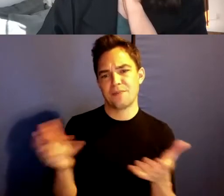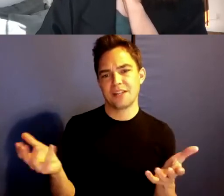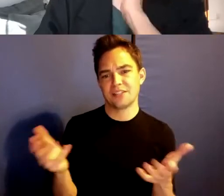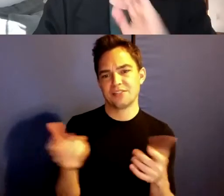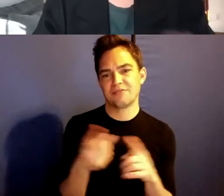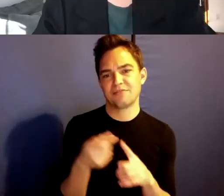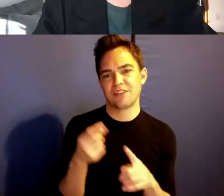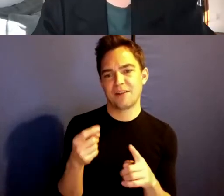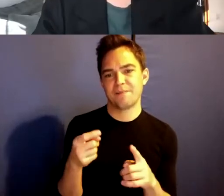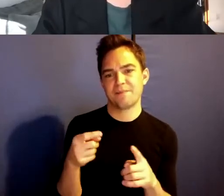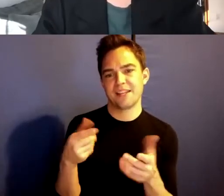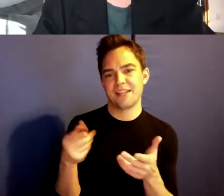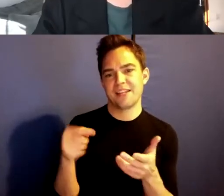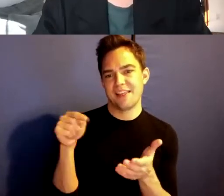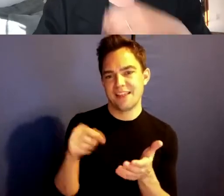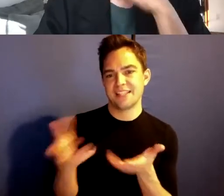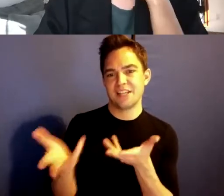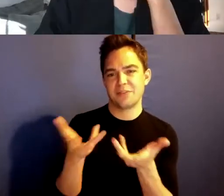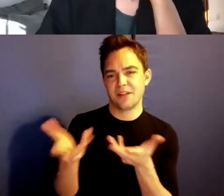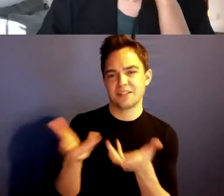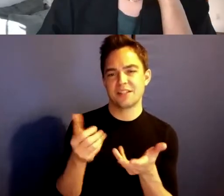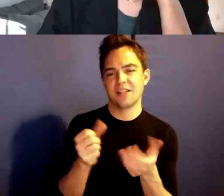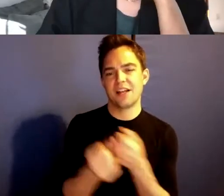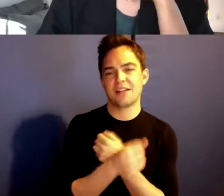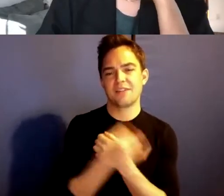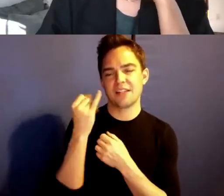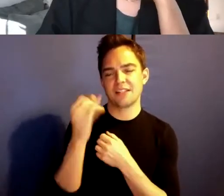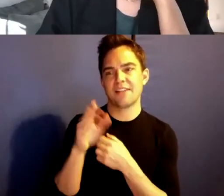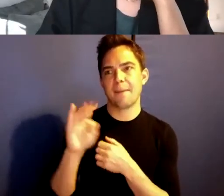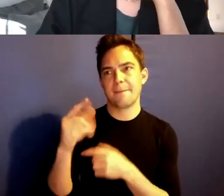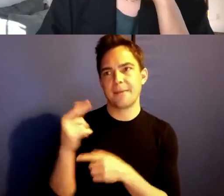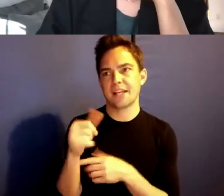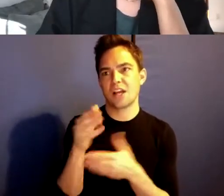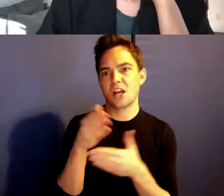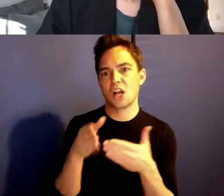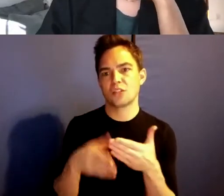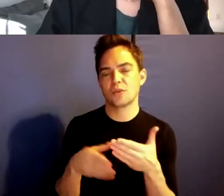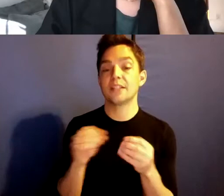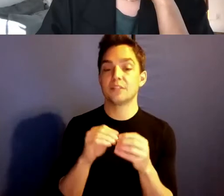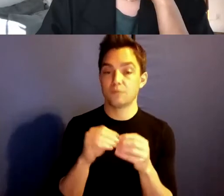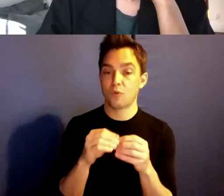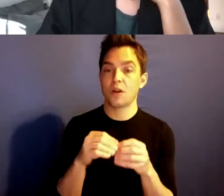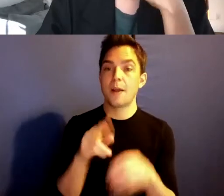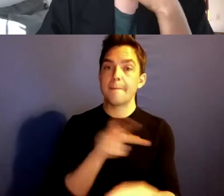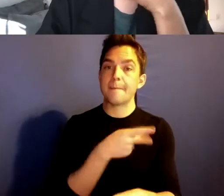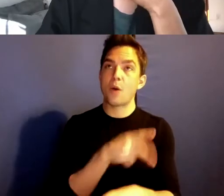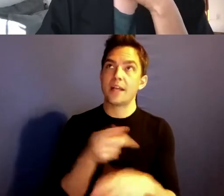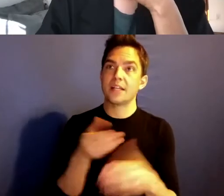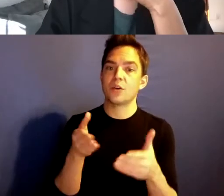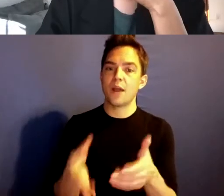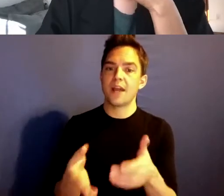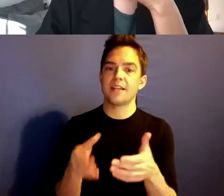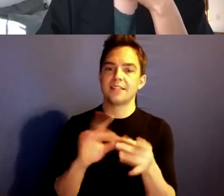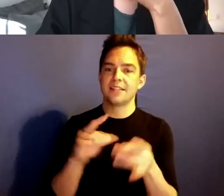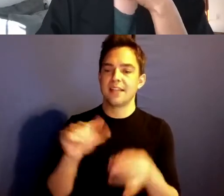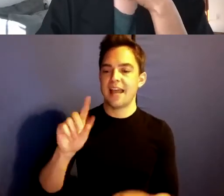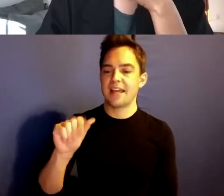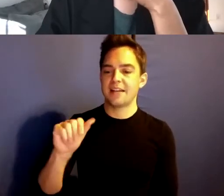I love the idea of being of consequence, remind me of the more poetic way as being interesting